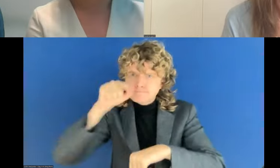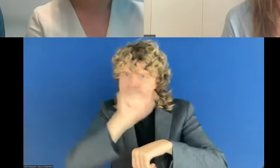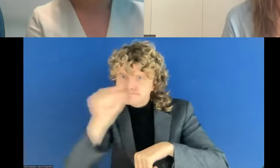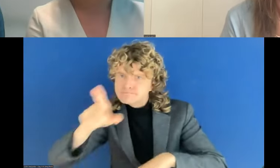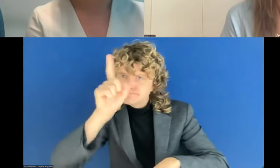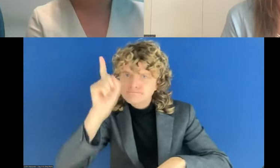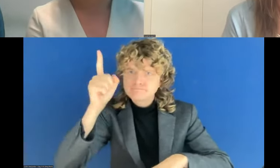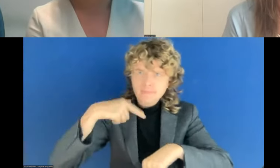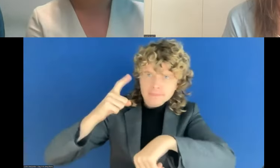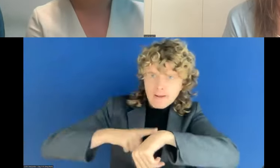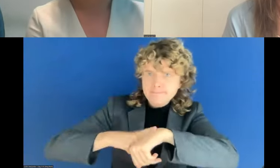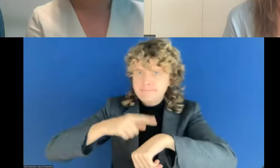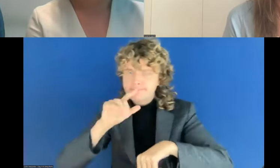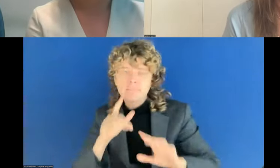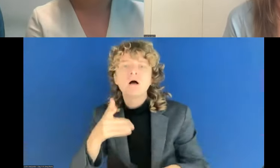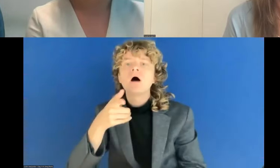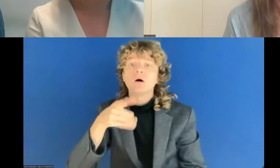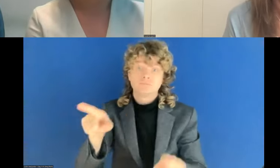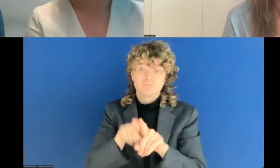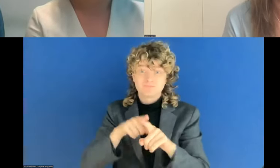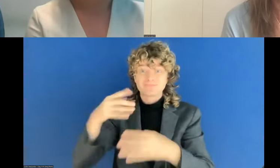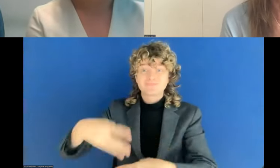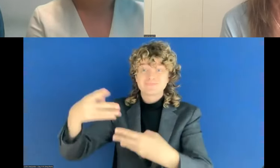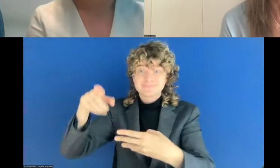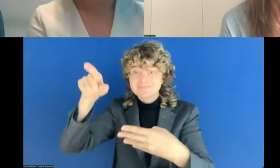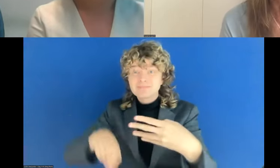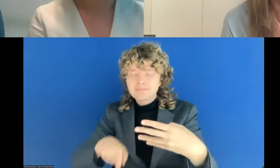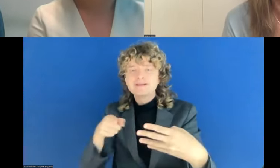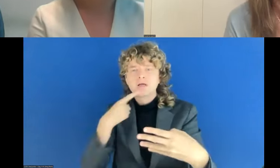on an often complex topic. Not only, that but also very fast. Thank you very